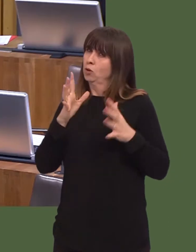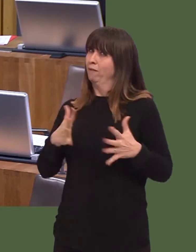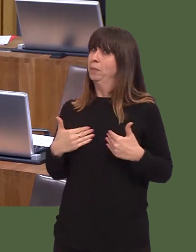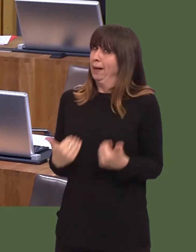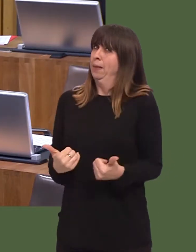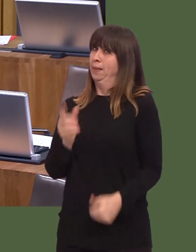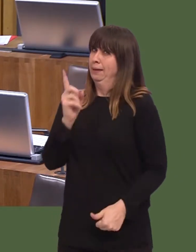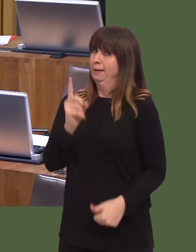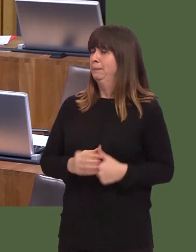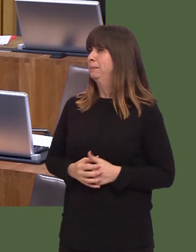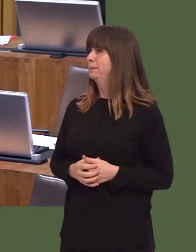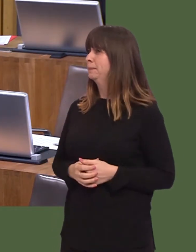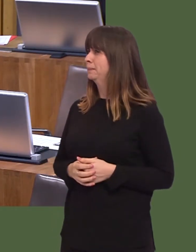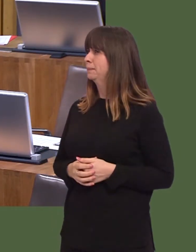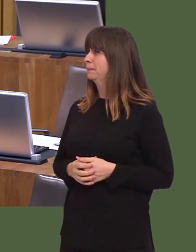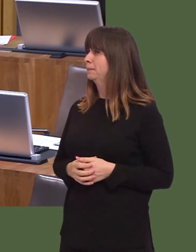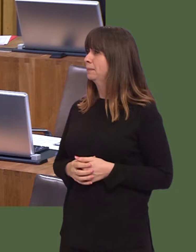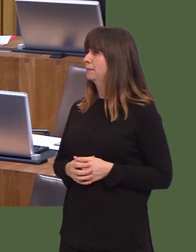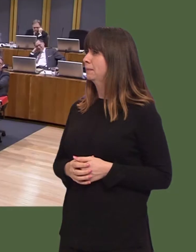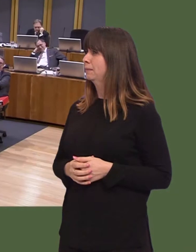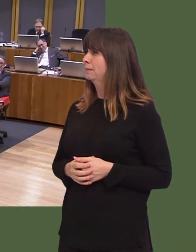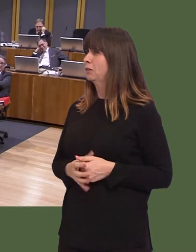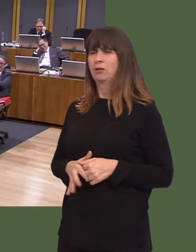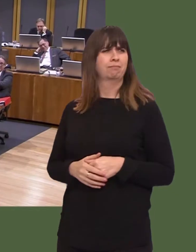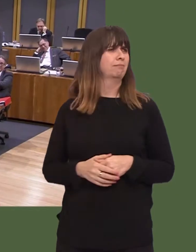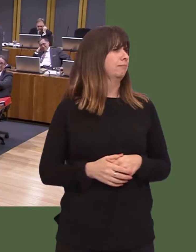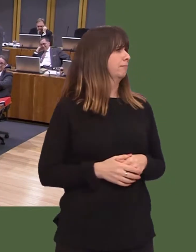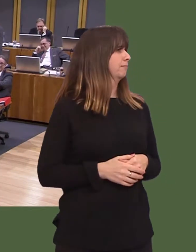The First Minister will agreeó[Interruption.]